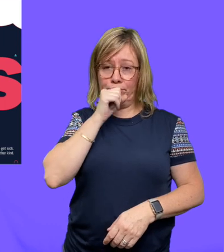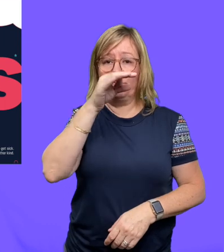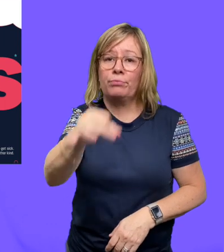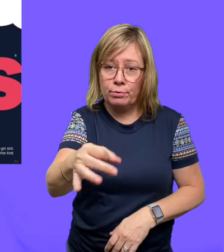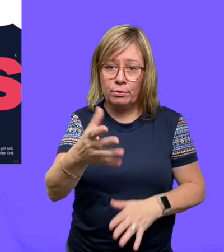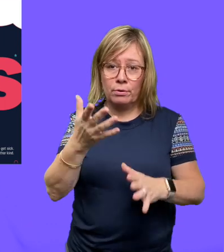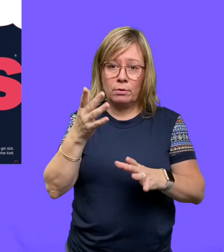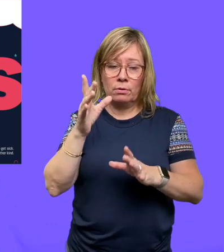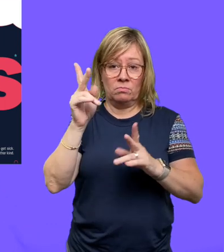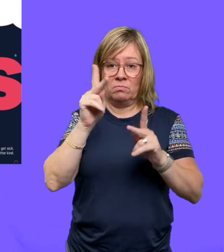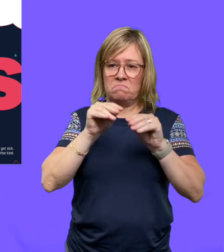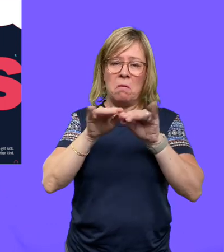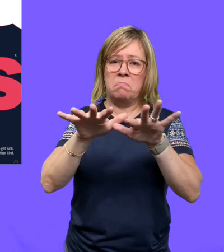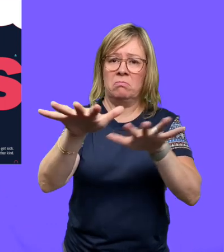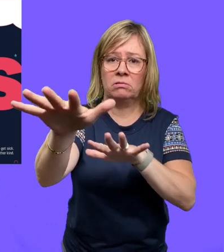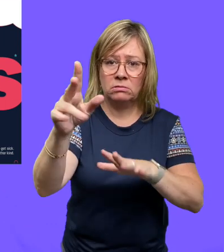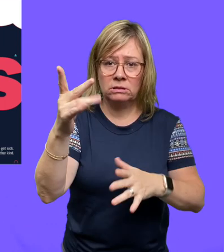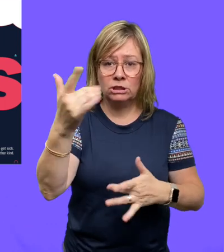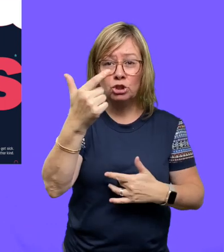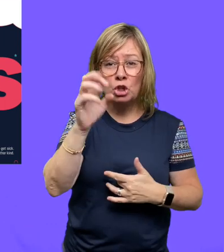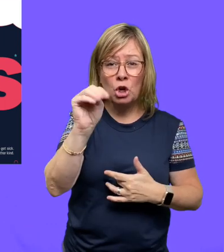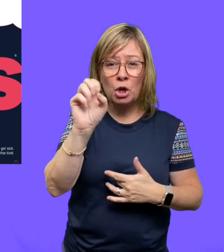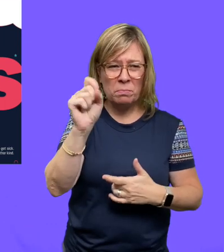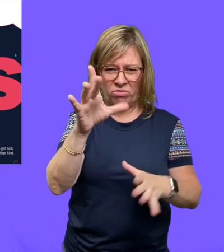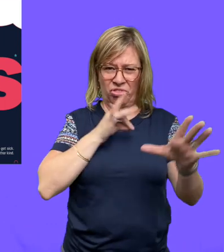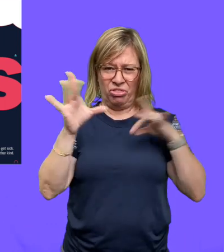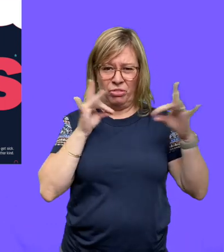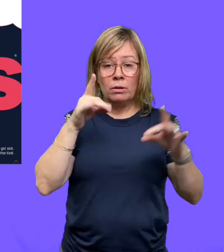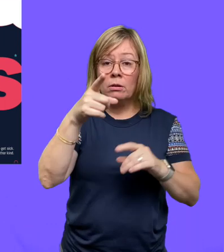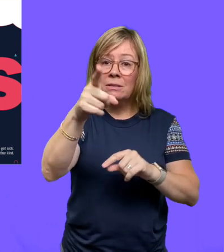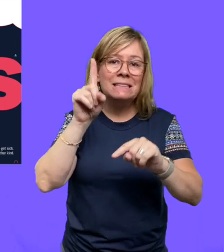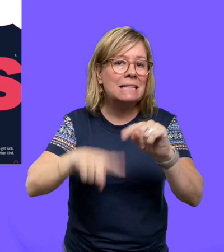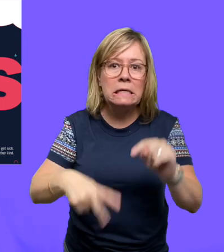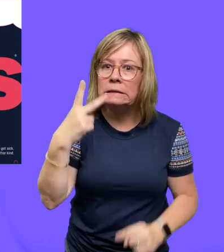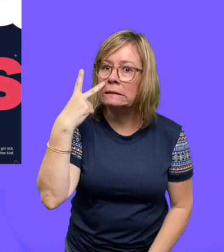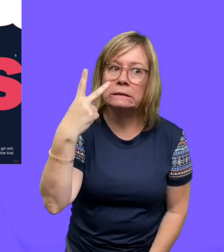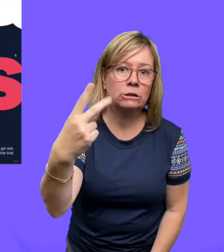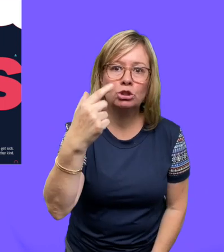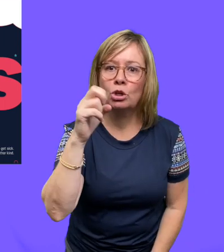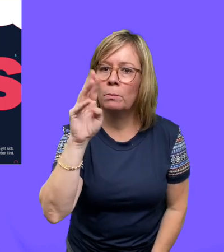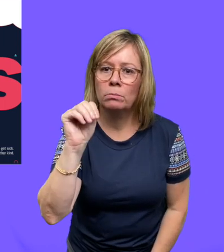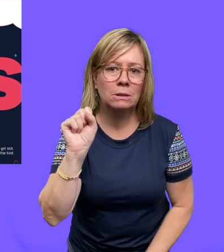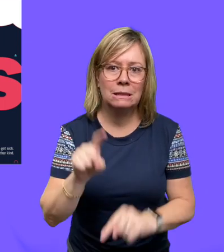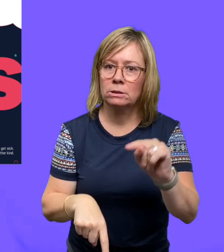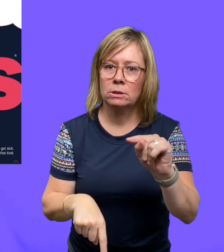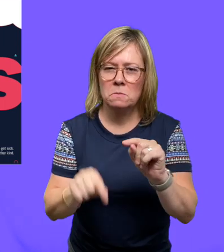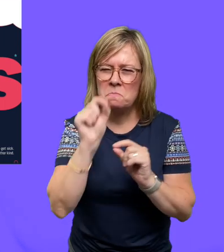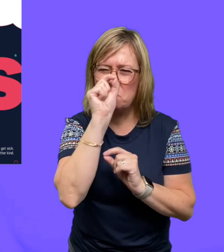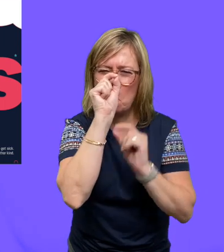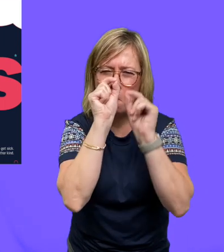an atomic bomb of germs. You can't see germs. They're so small you can't see them.